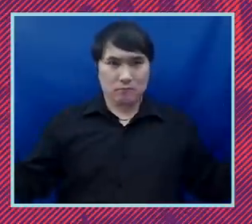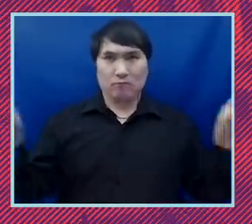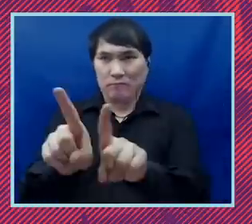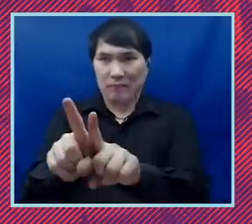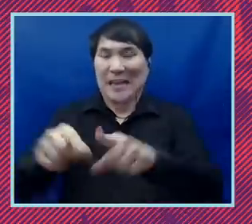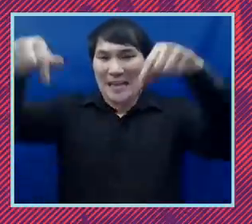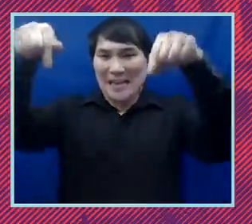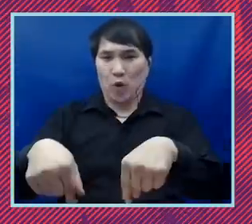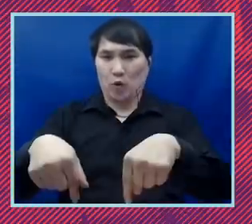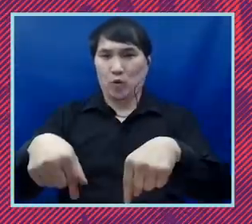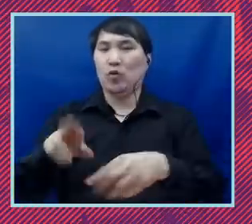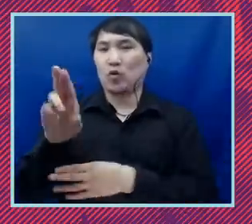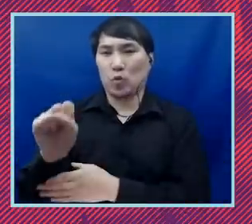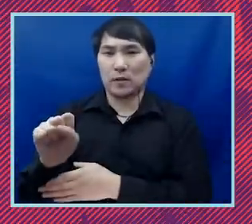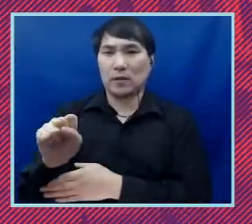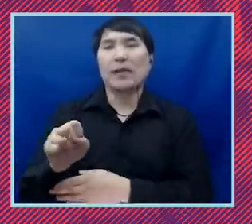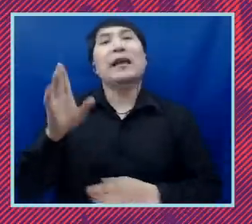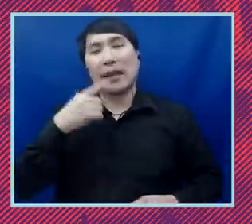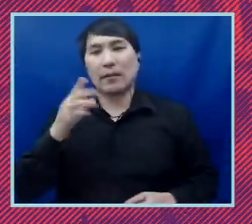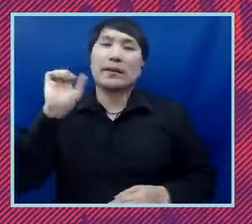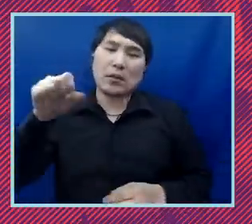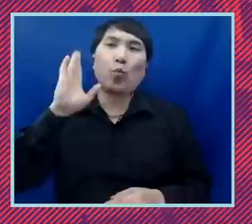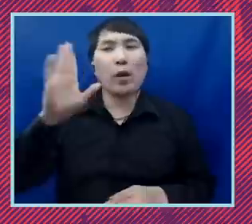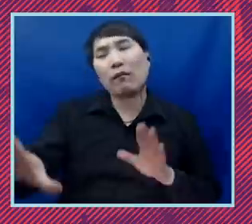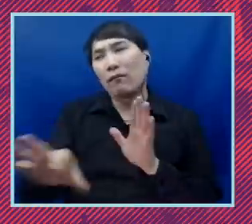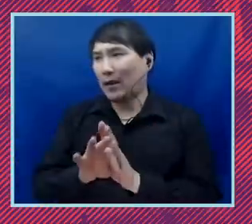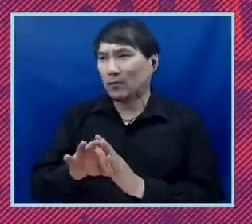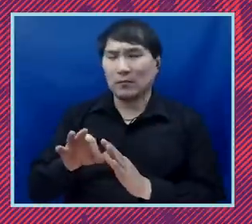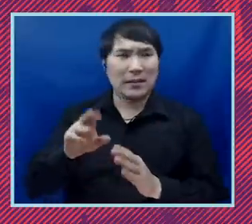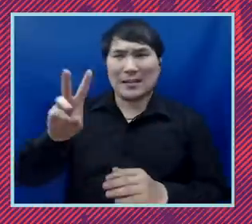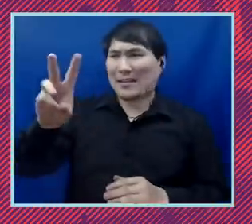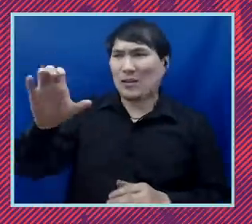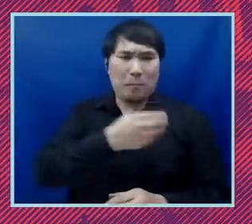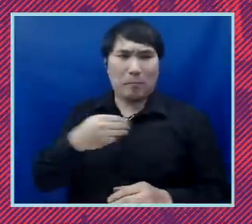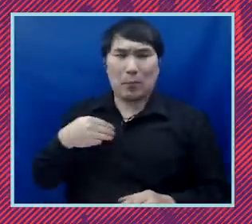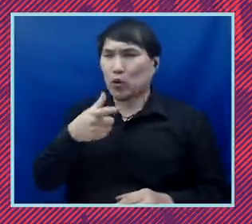reuniting and finding the six hundred or so family members that are still separated from their kids.